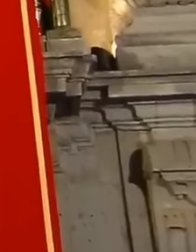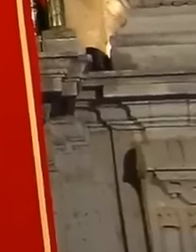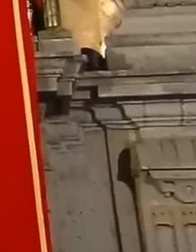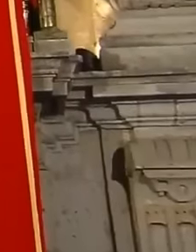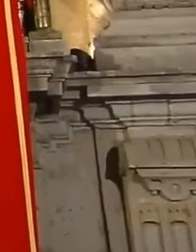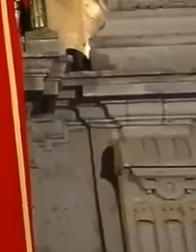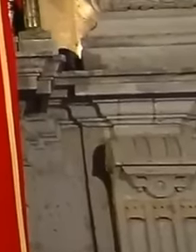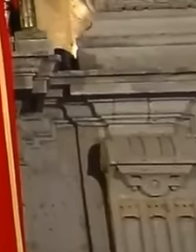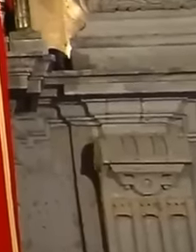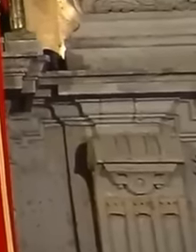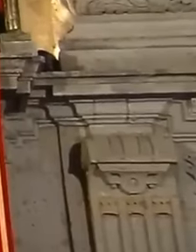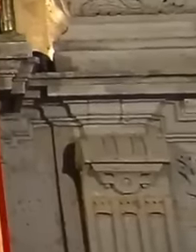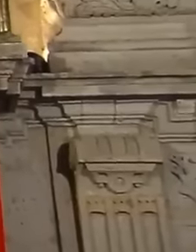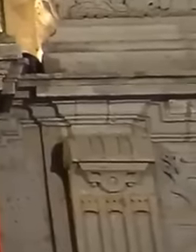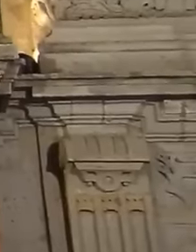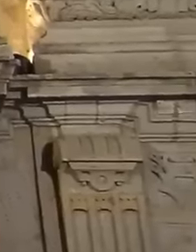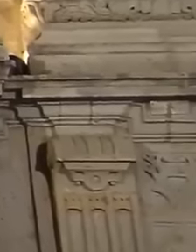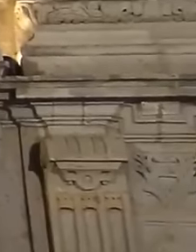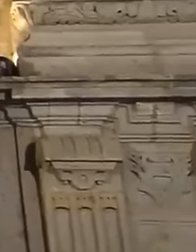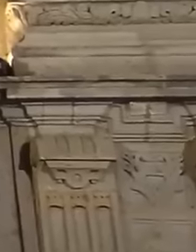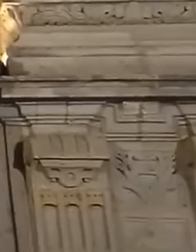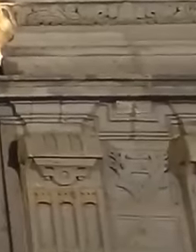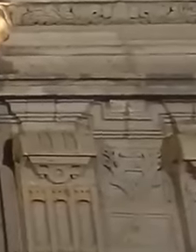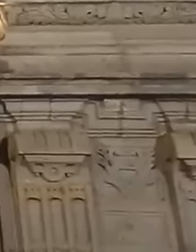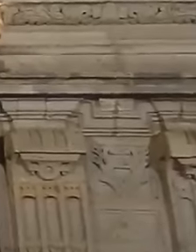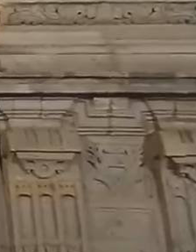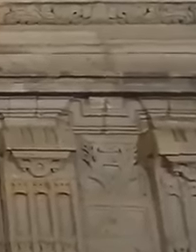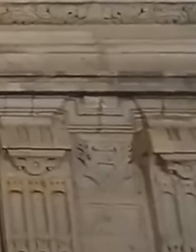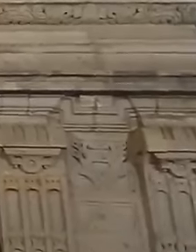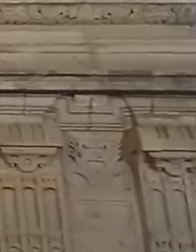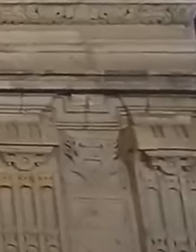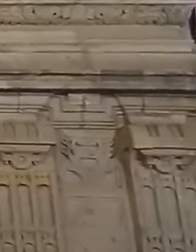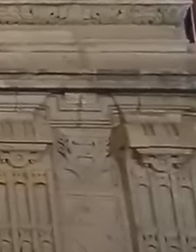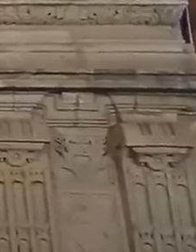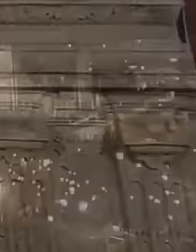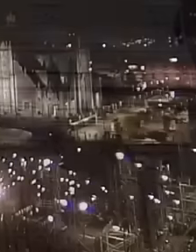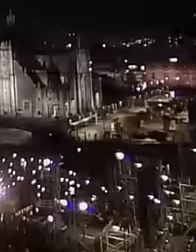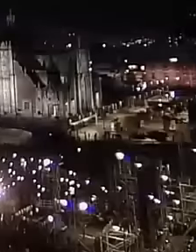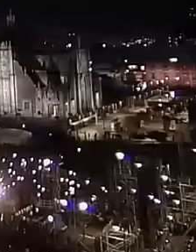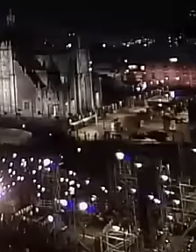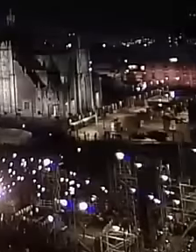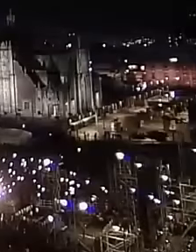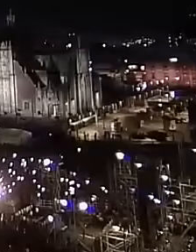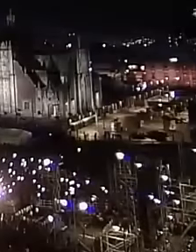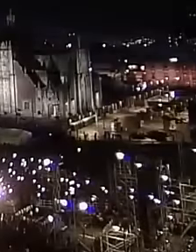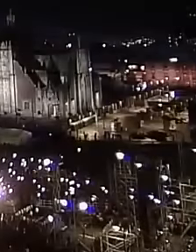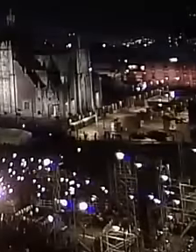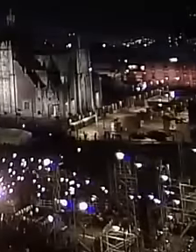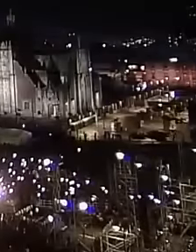of Mexico the president responded and pointed out that it is like everything in life because there are